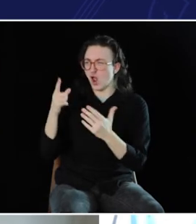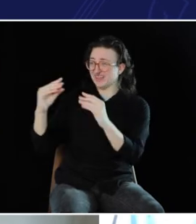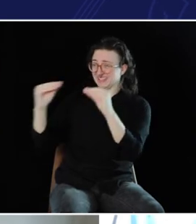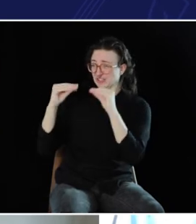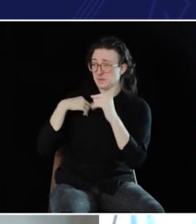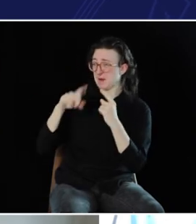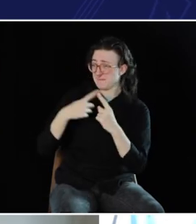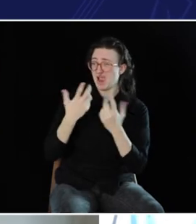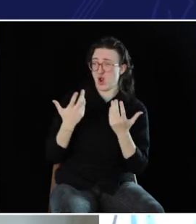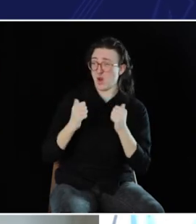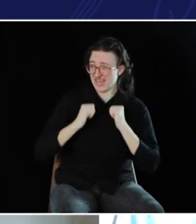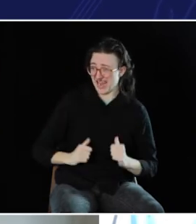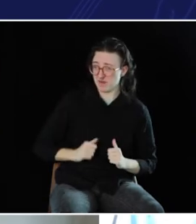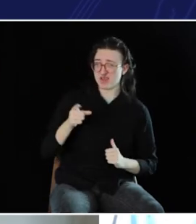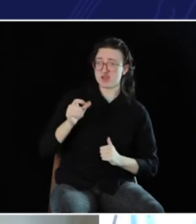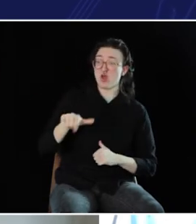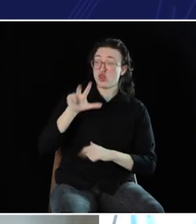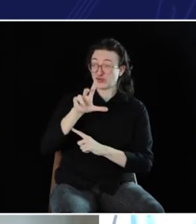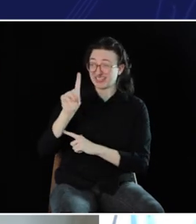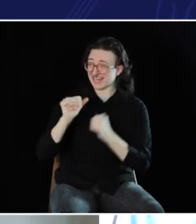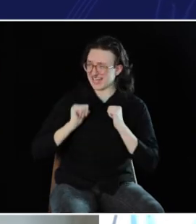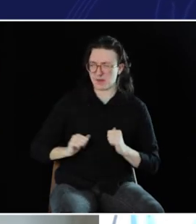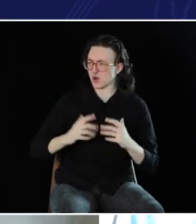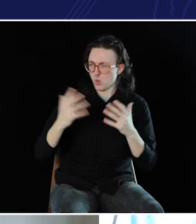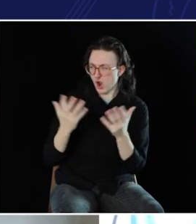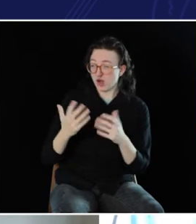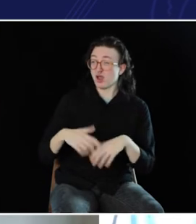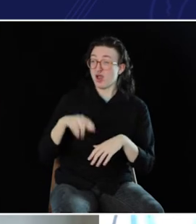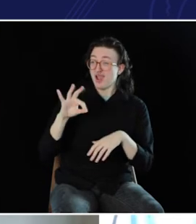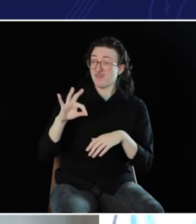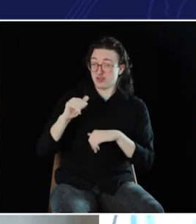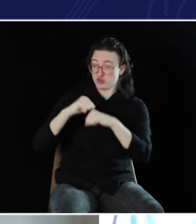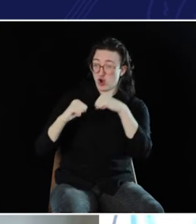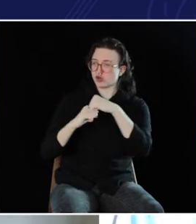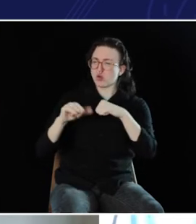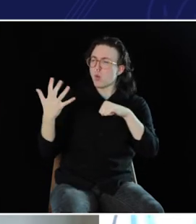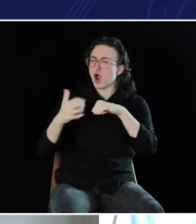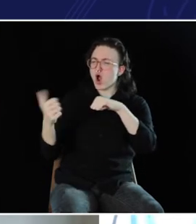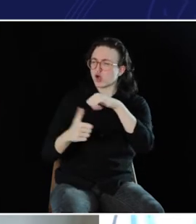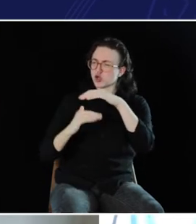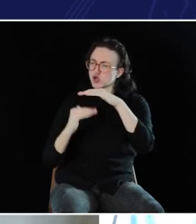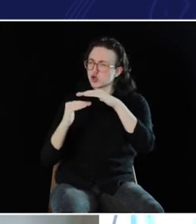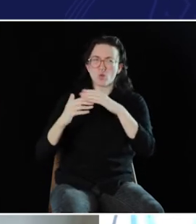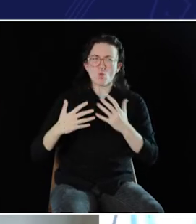and then think about: "Okay, are they teaching me a piece of anatomy?" "What's the 3-D structure around that anatomy?" "What's underneath the structure?”